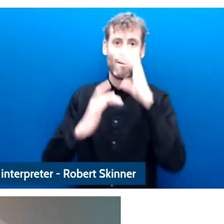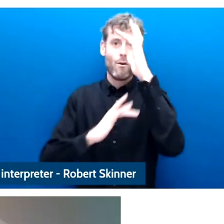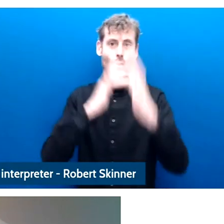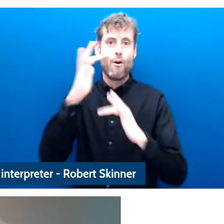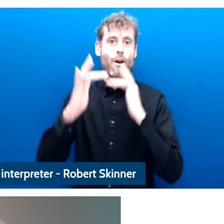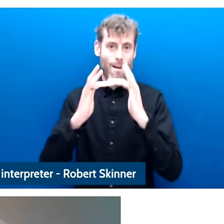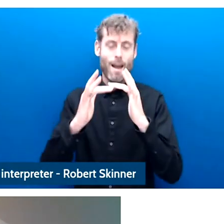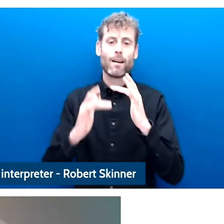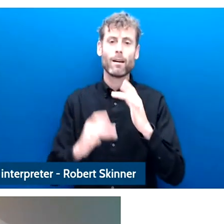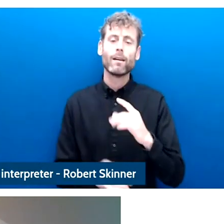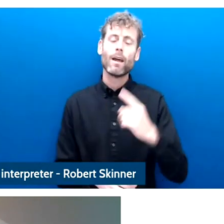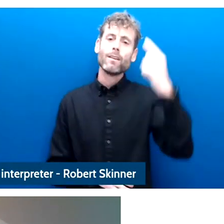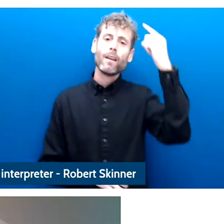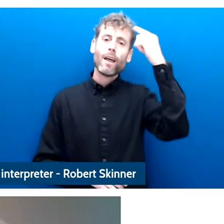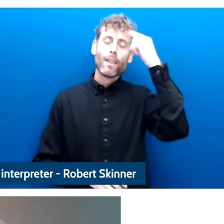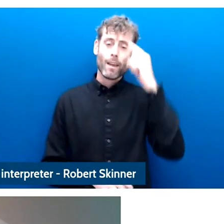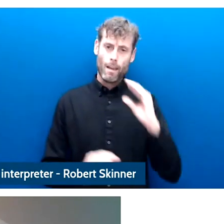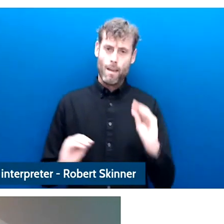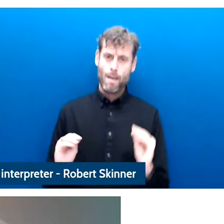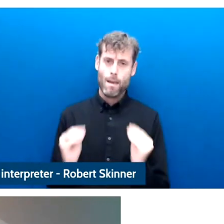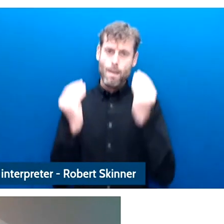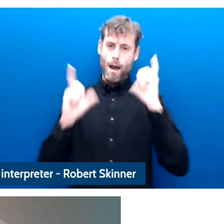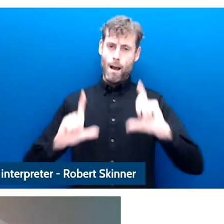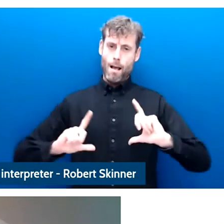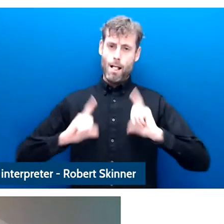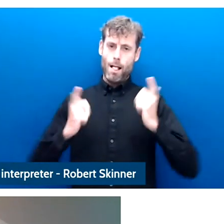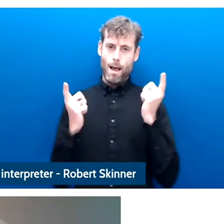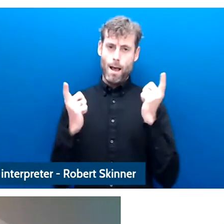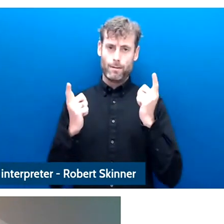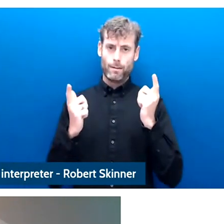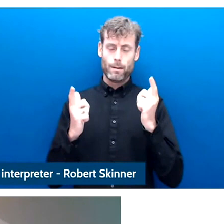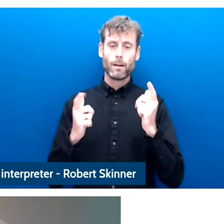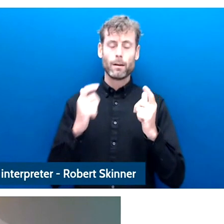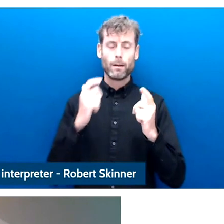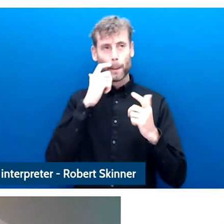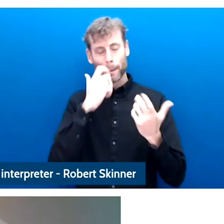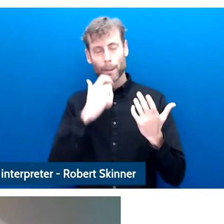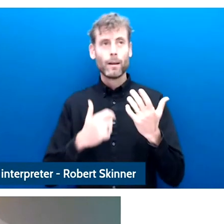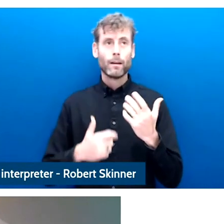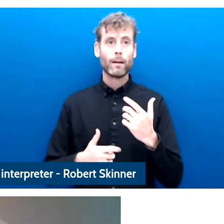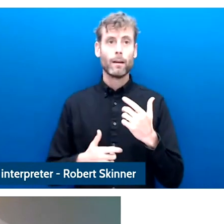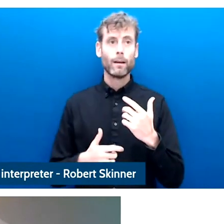that technologies you are talking about are deeply embedded have off line and